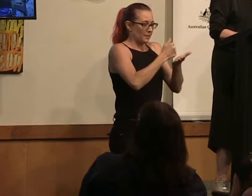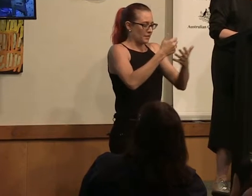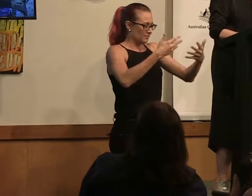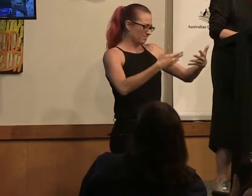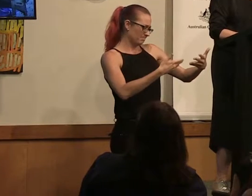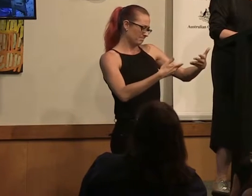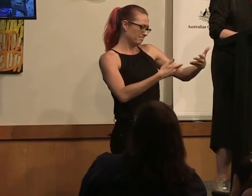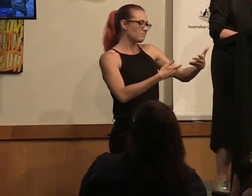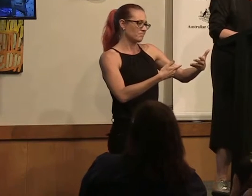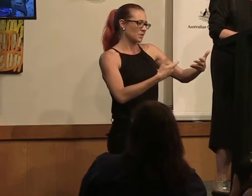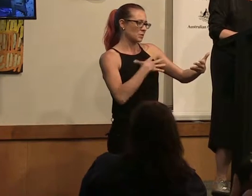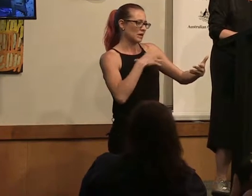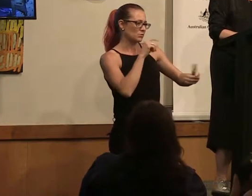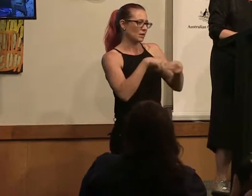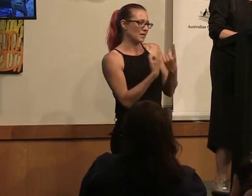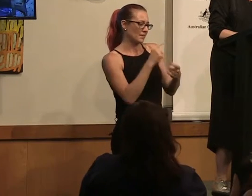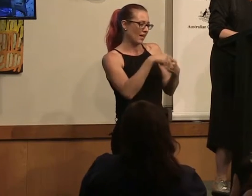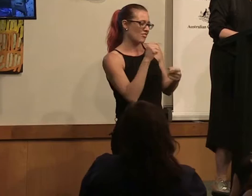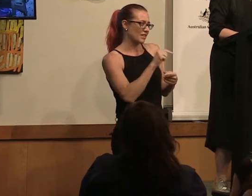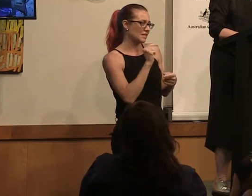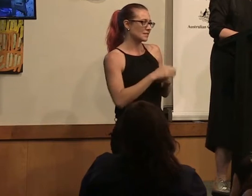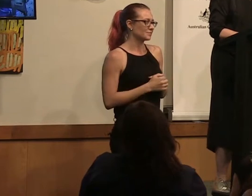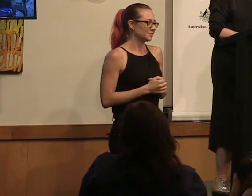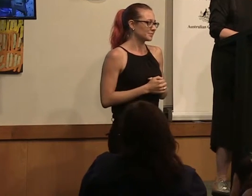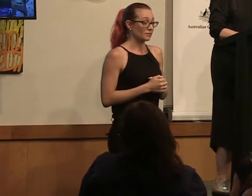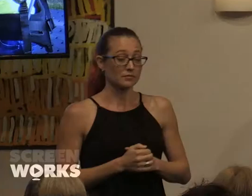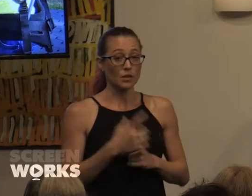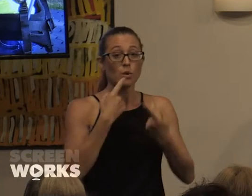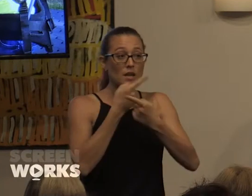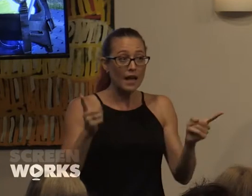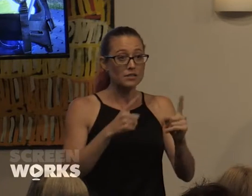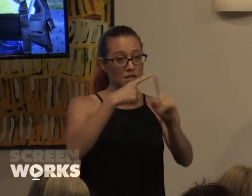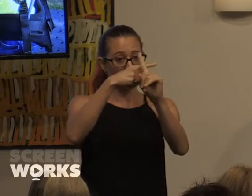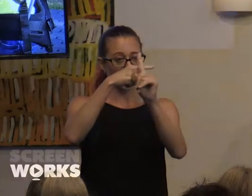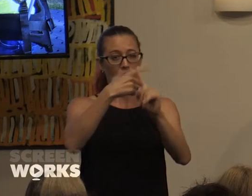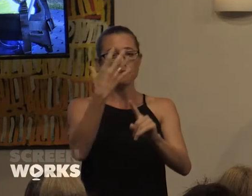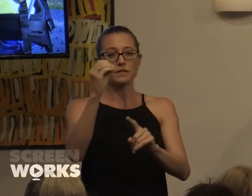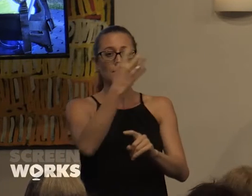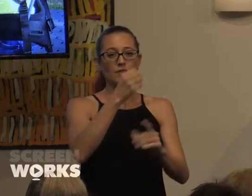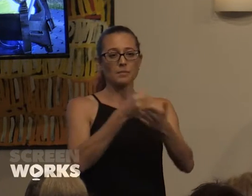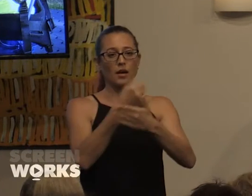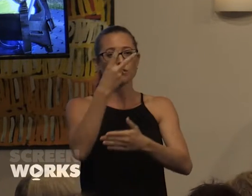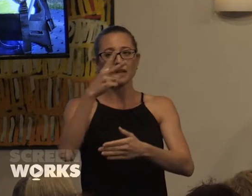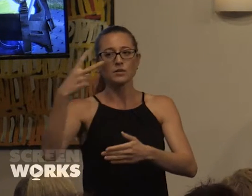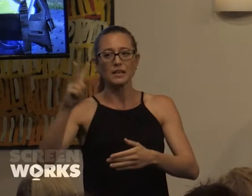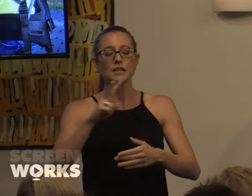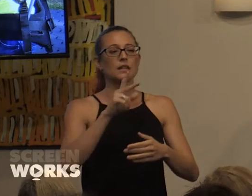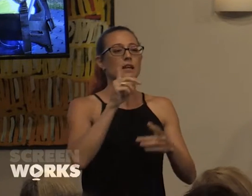okay we've got to do something about this. We announced a target of 50:50 by 2020 and it's part of an open-ended